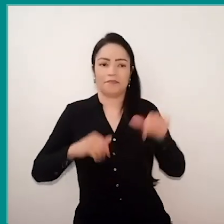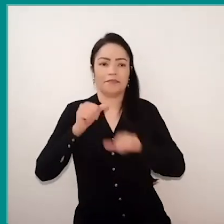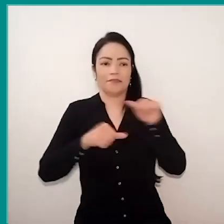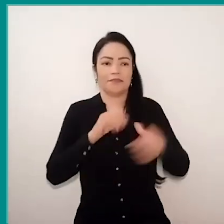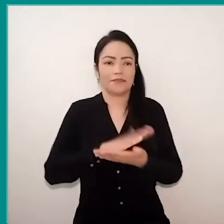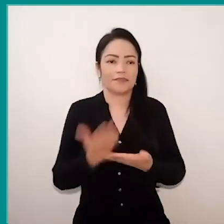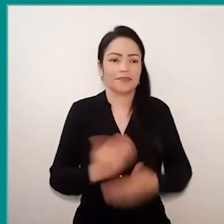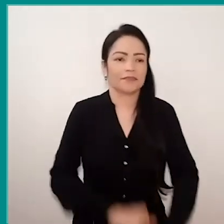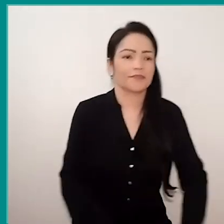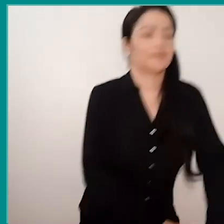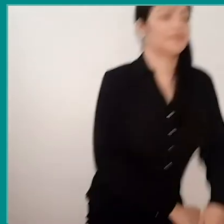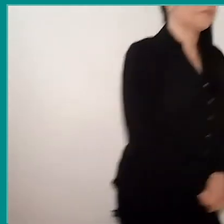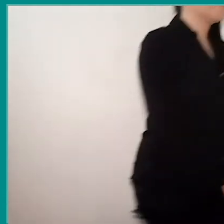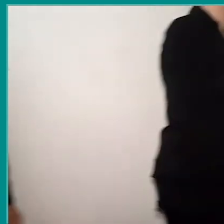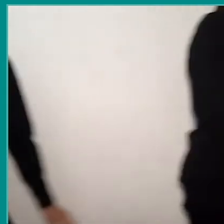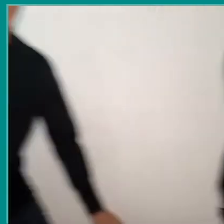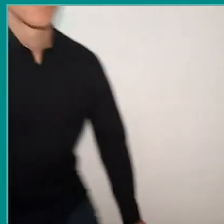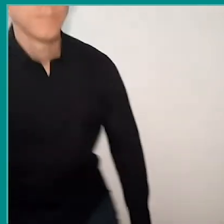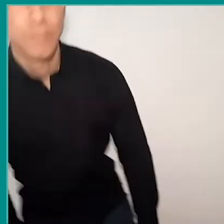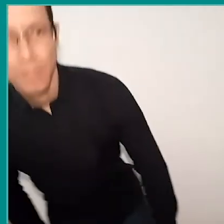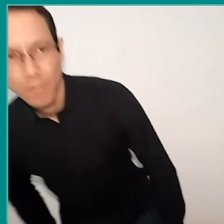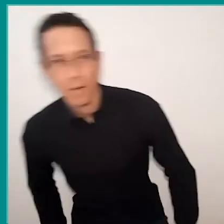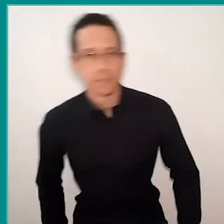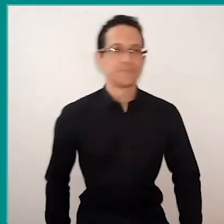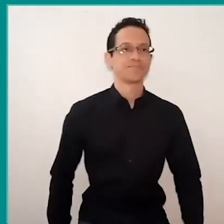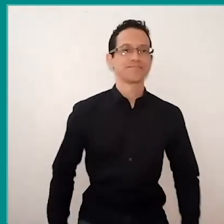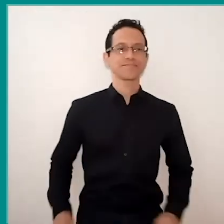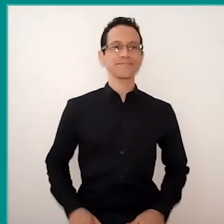that I believe this can be replicated,